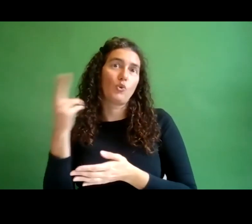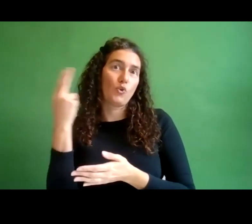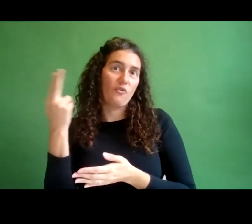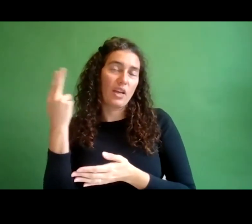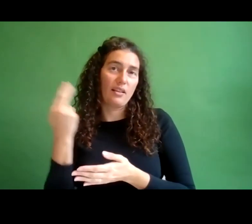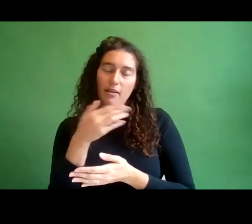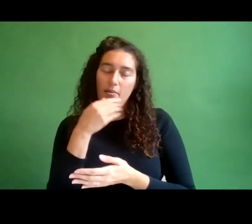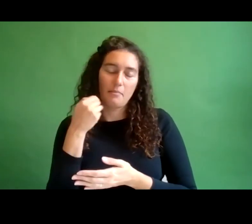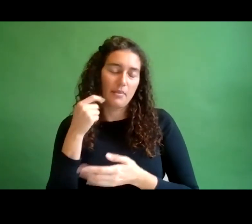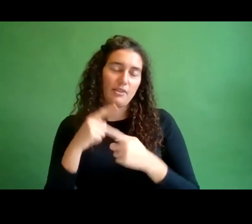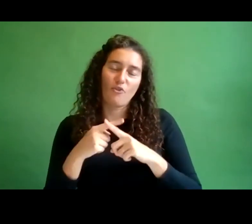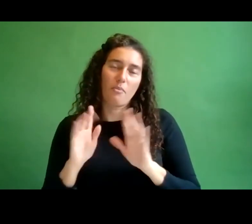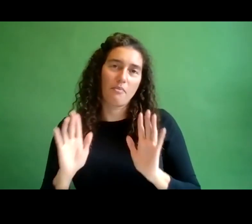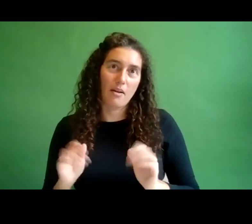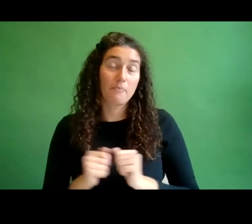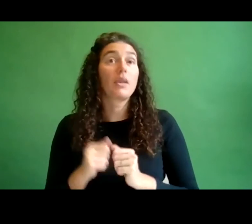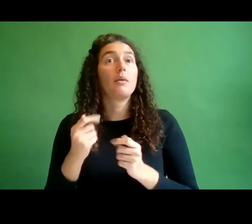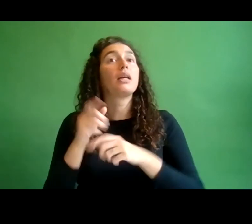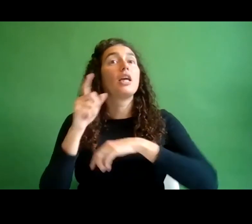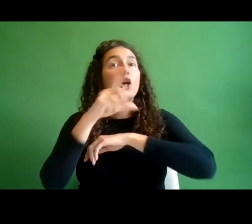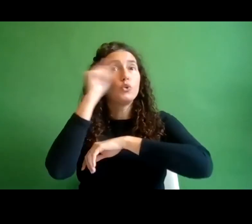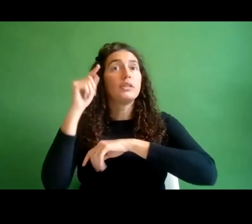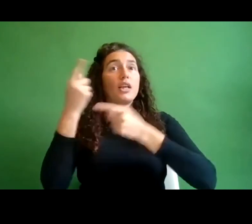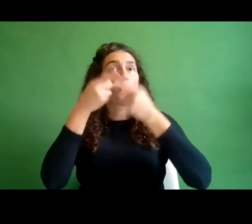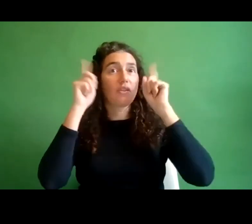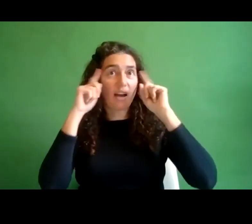at adult education centres, which are also involved